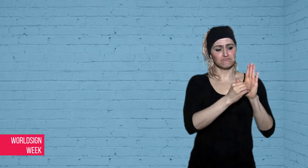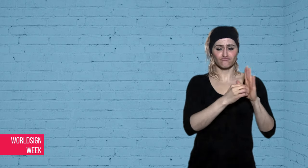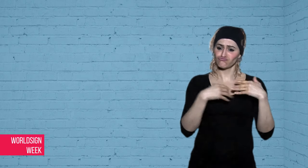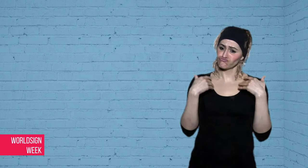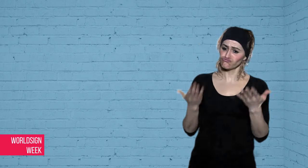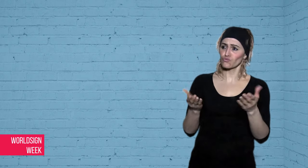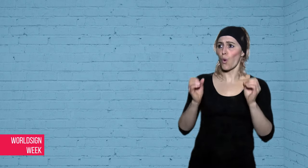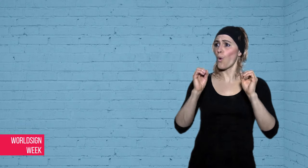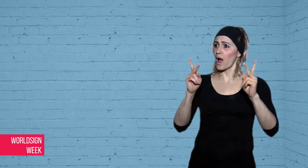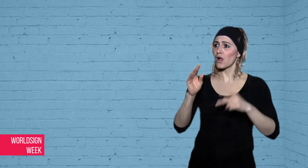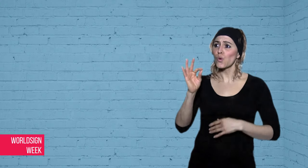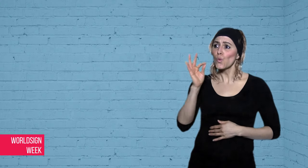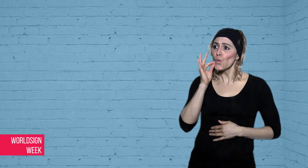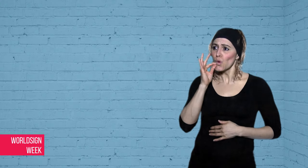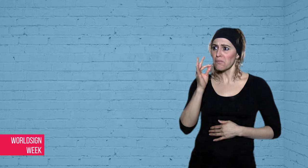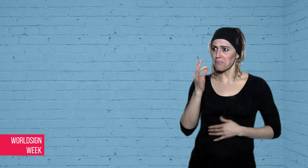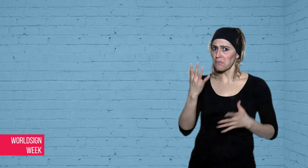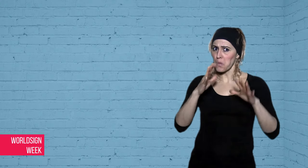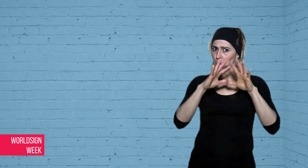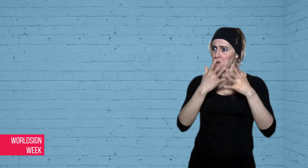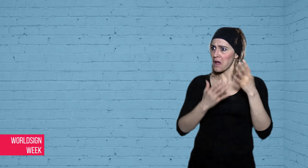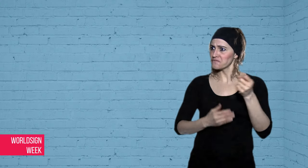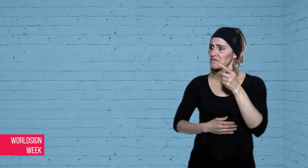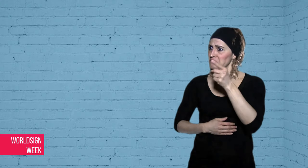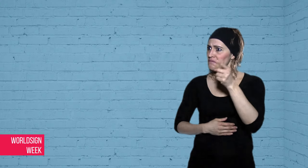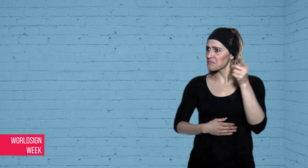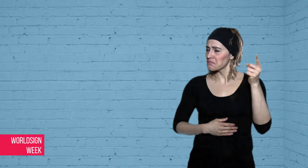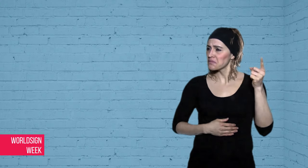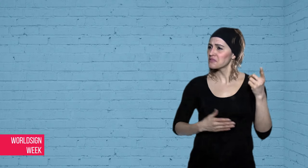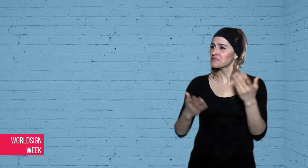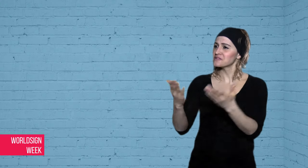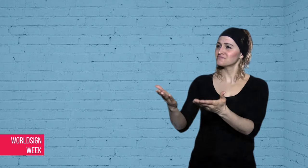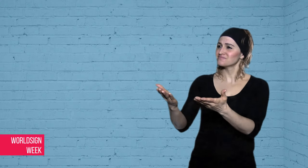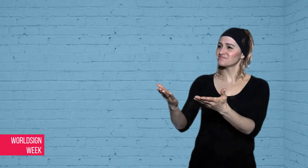is on the rise.